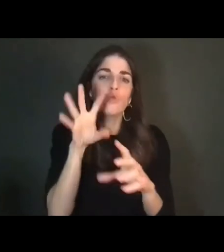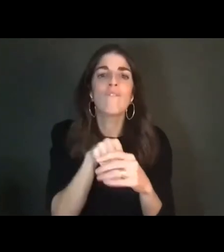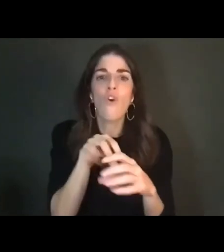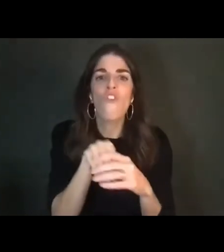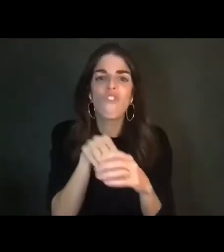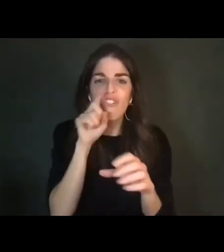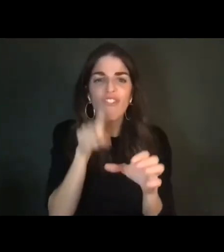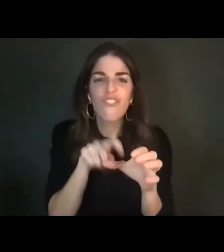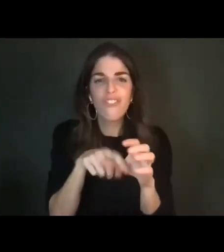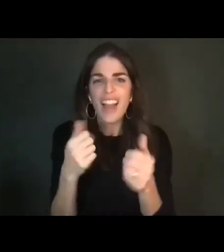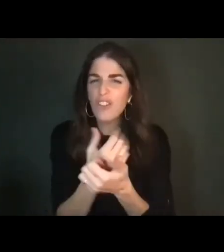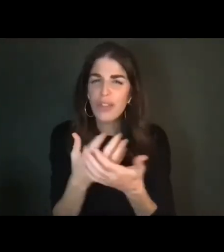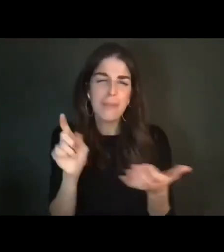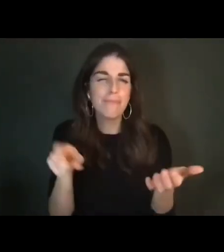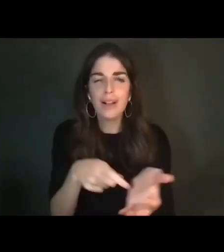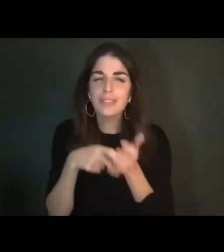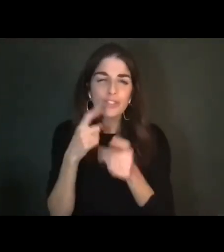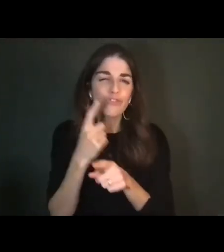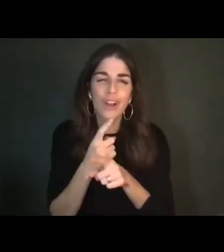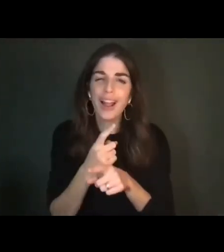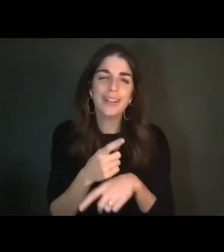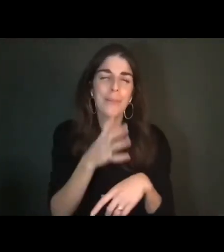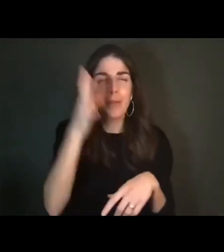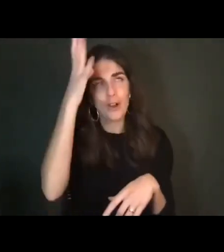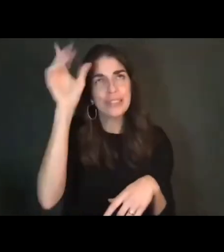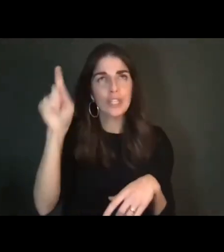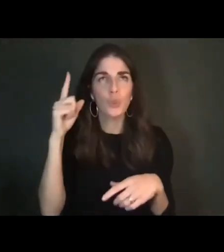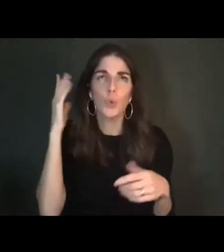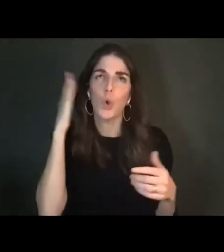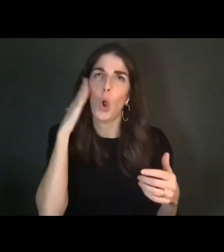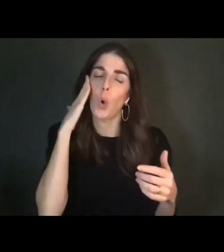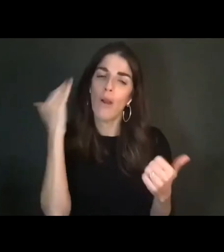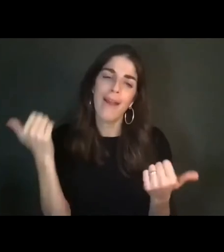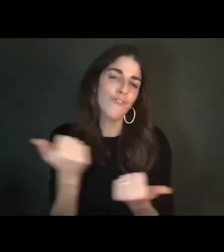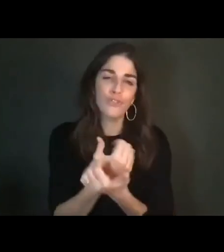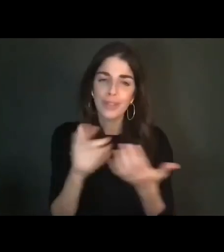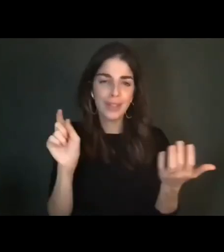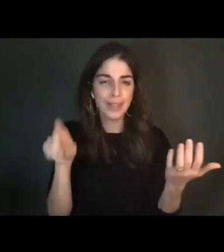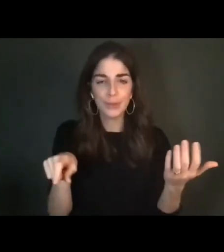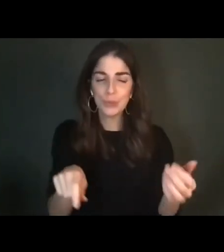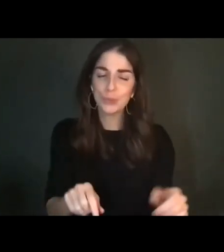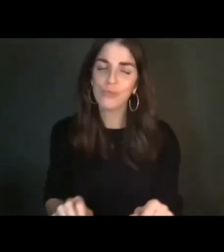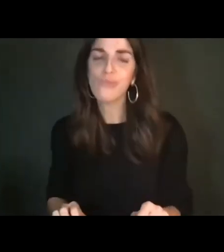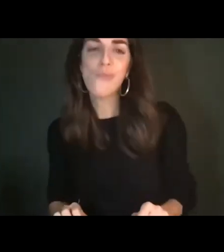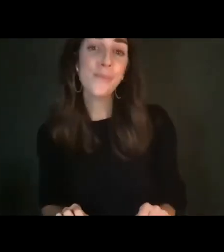everything, you know, every last thing. And especially in my... in my situation, right?